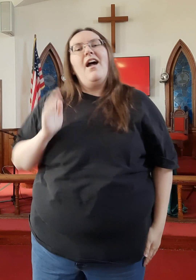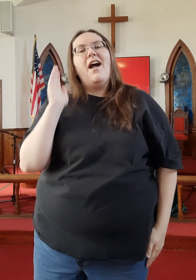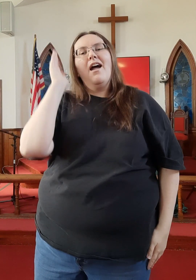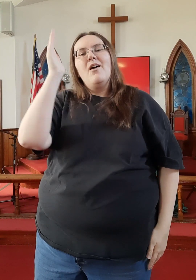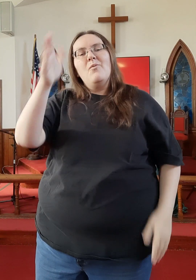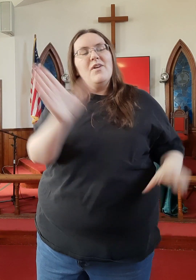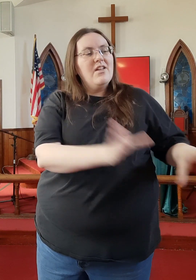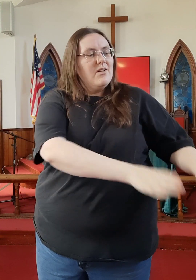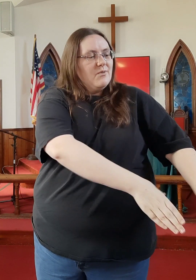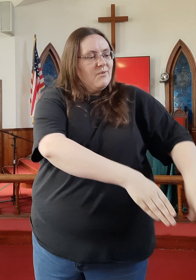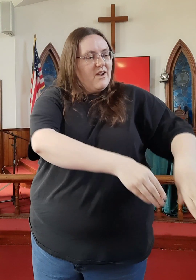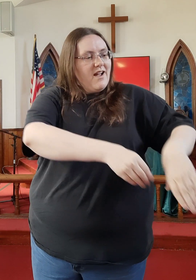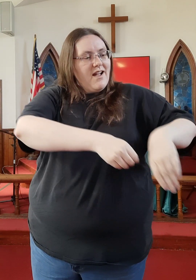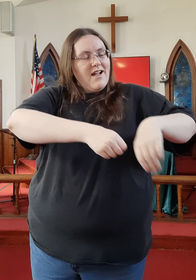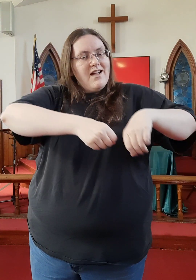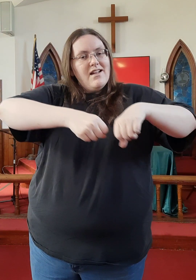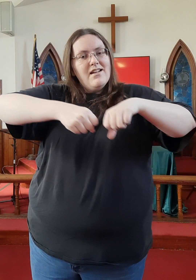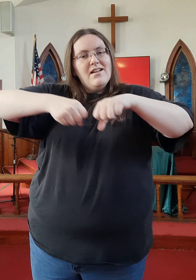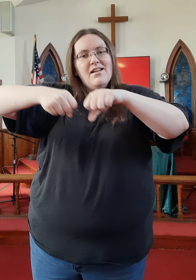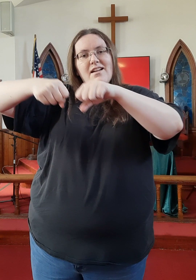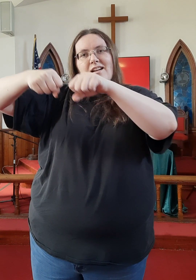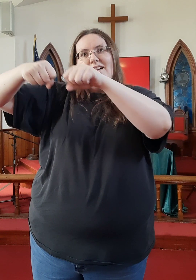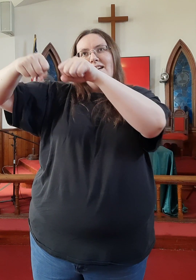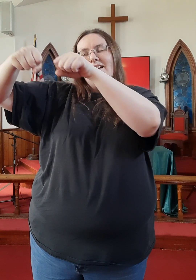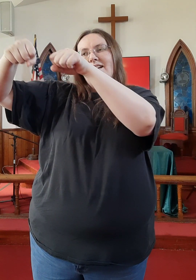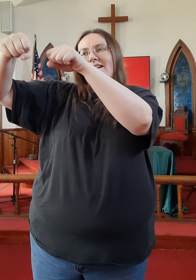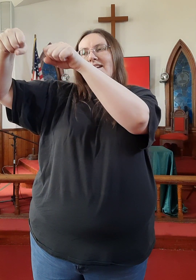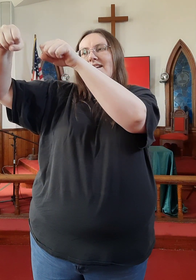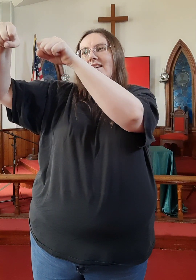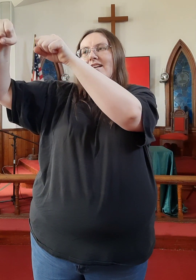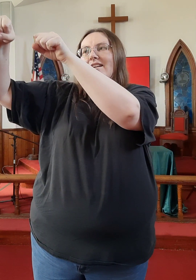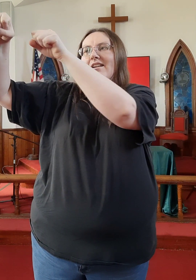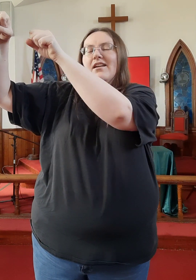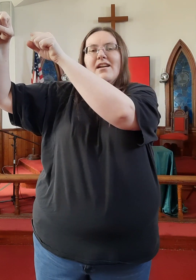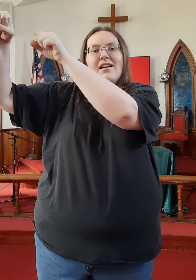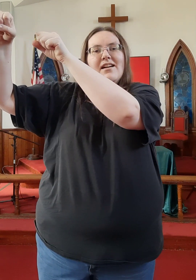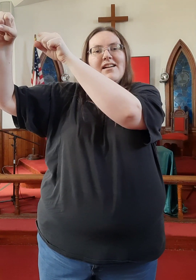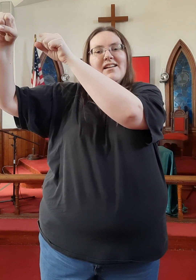I will rise